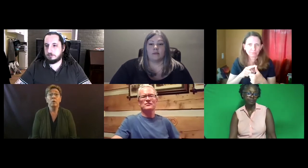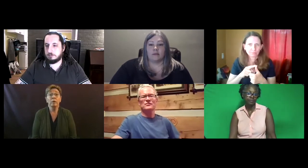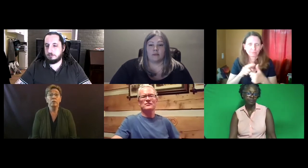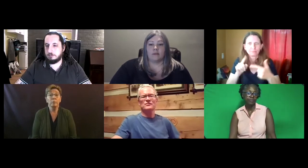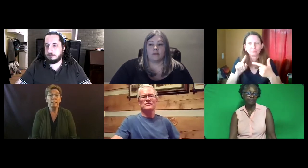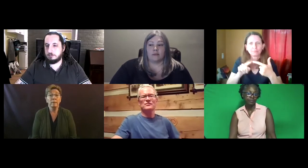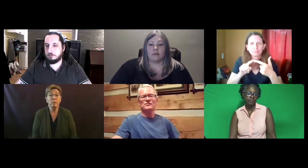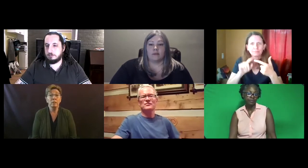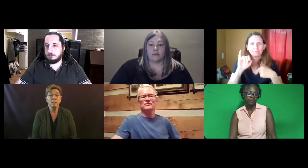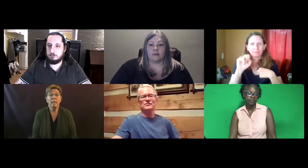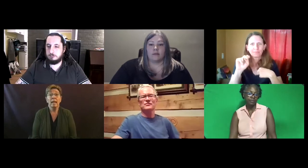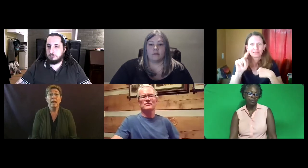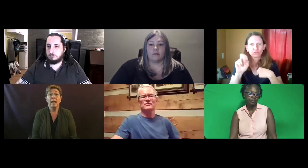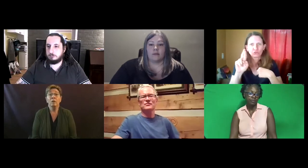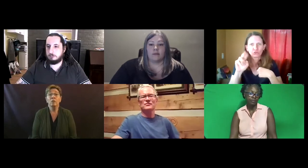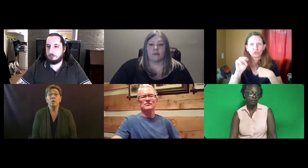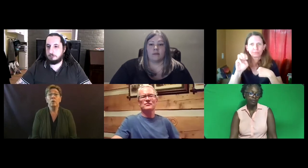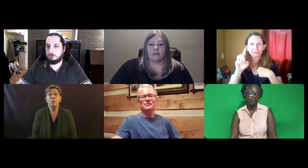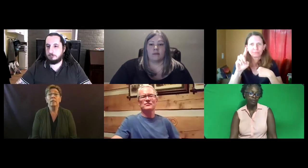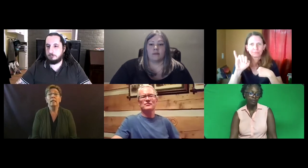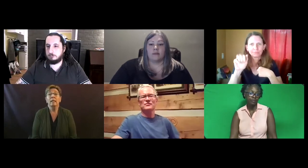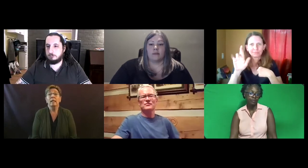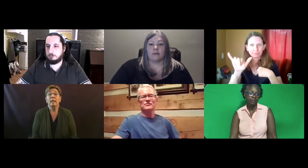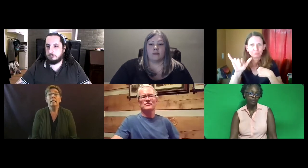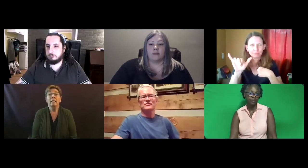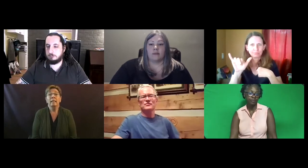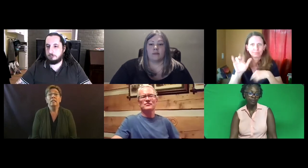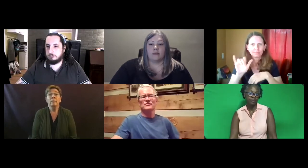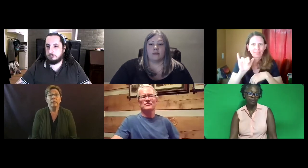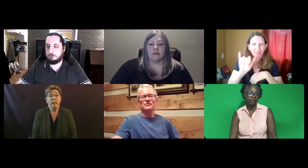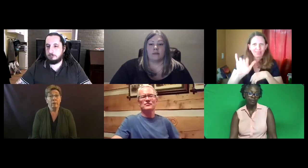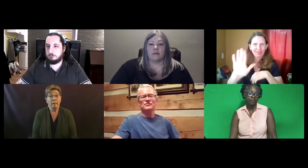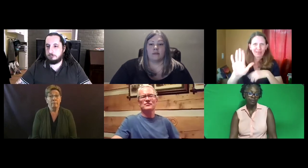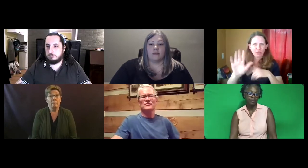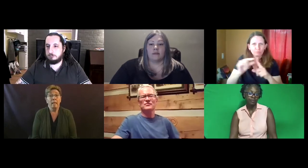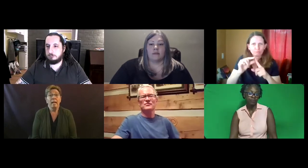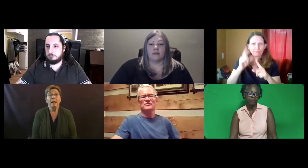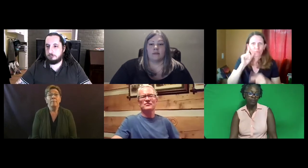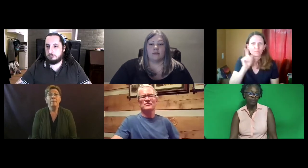interpreting specialist, and also the intermediary.